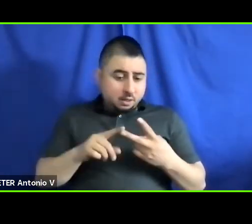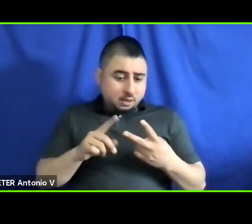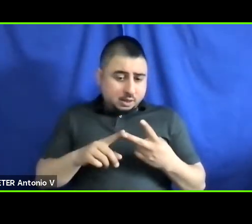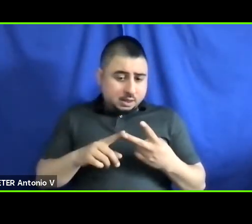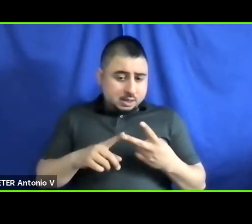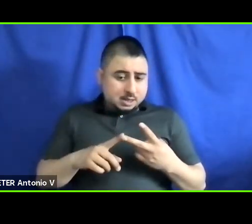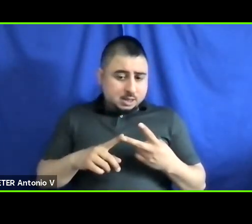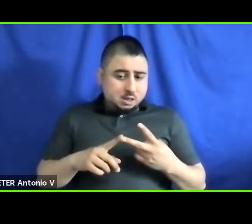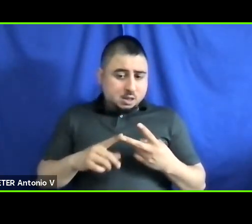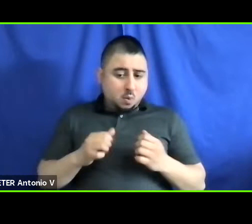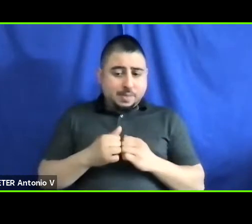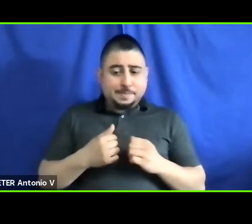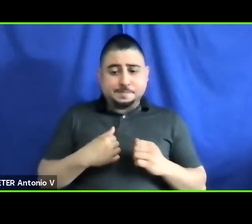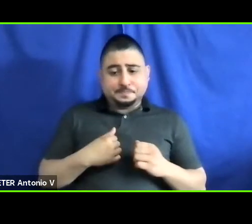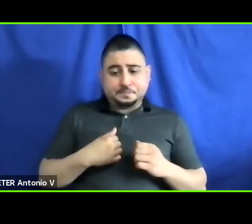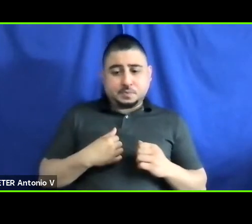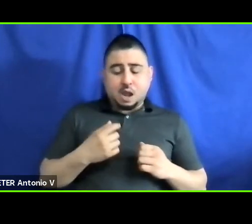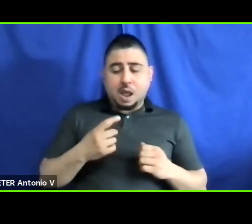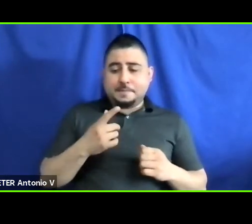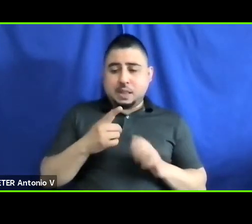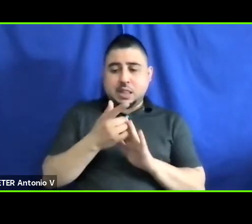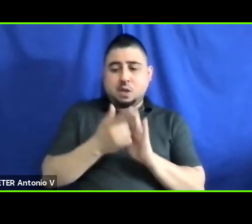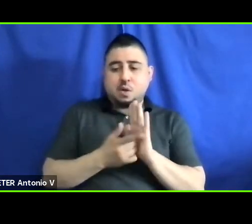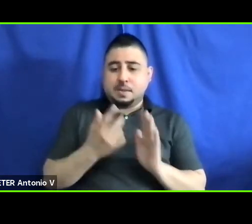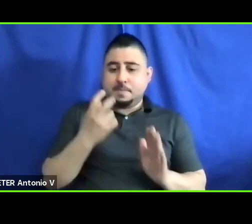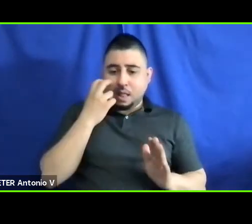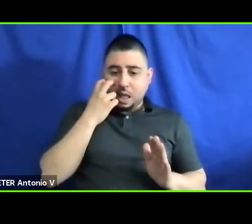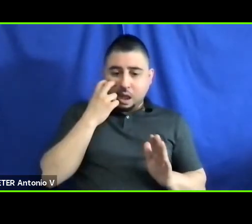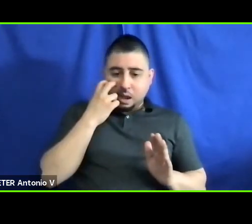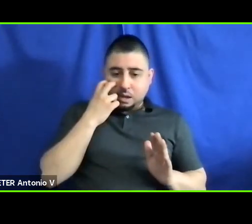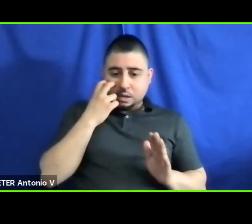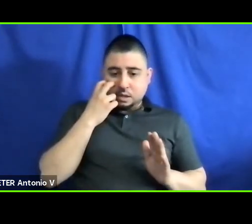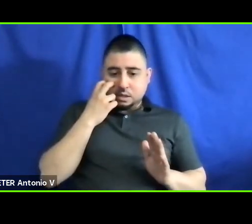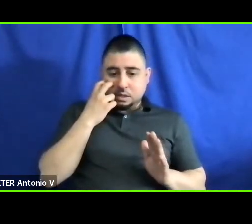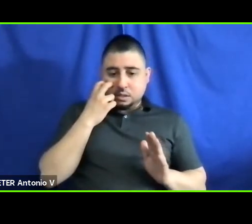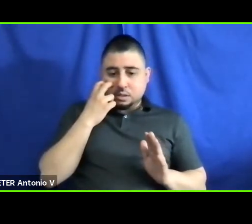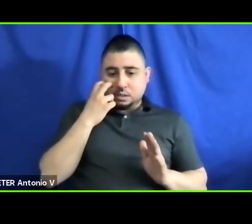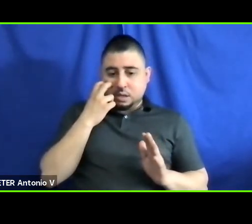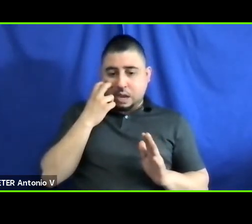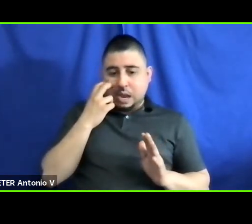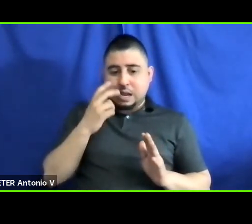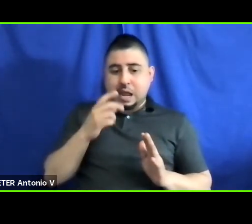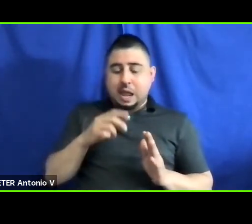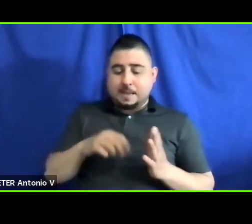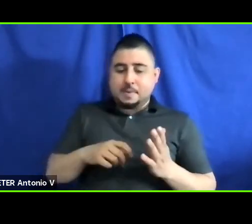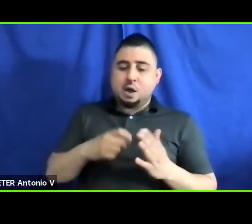me being legally blind, and being a cross-disability advocate, I was curious and would look to